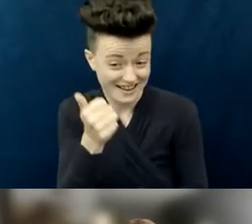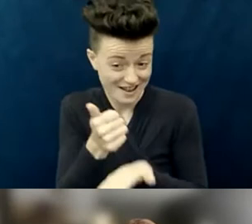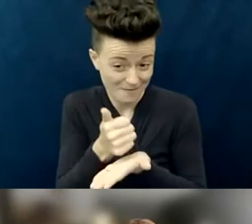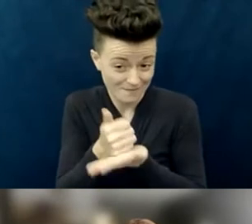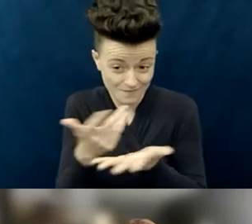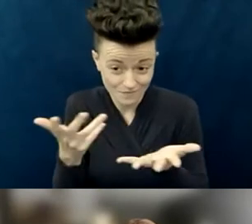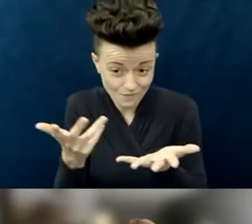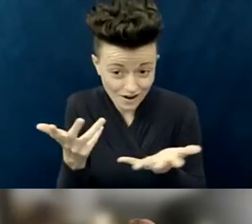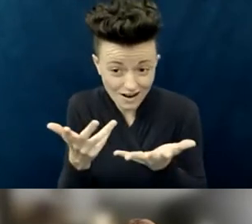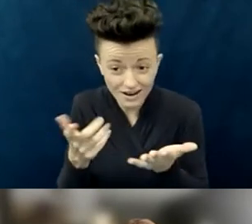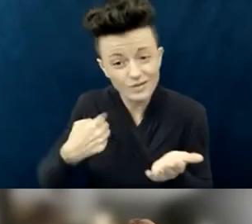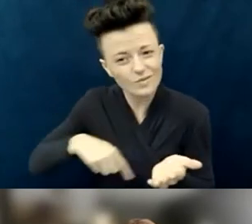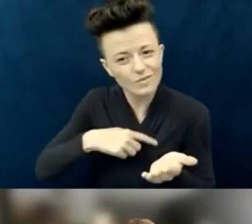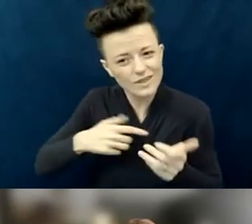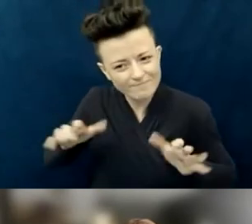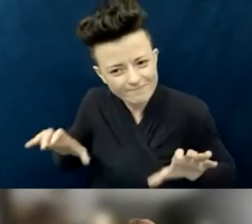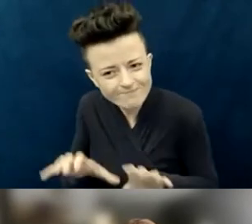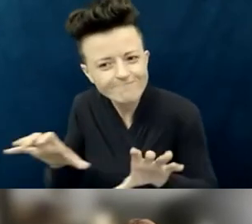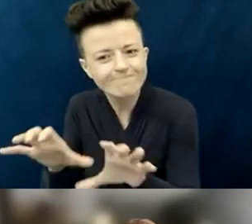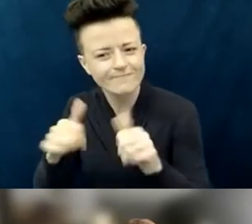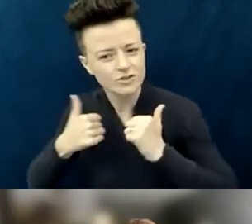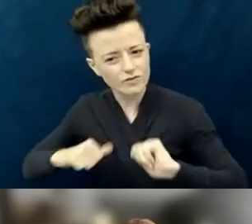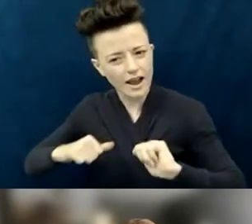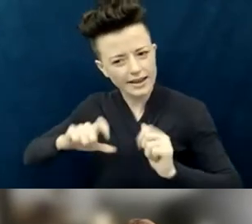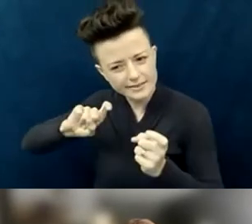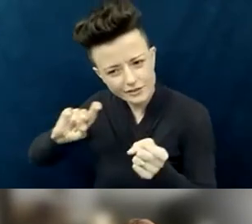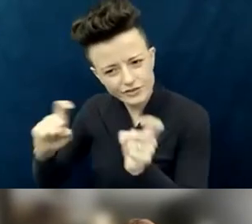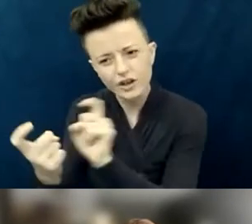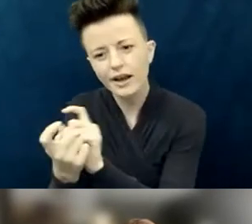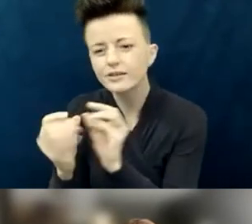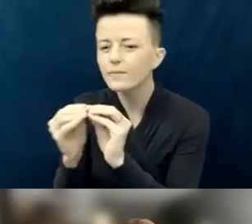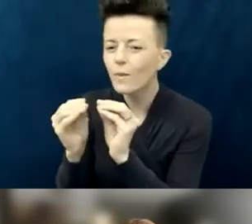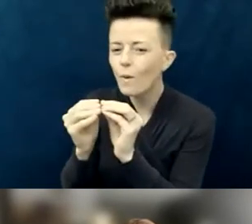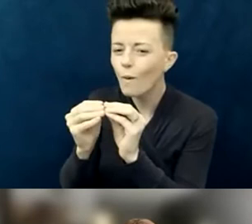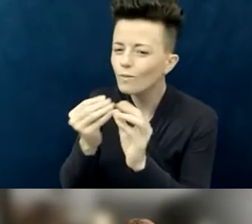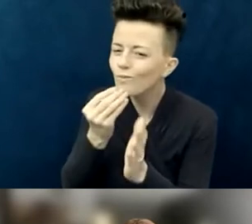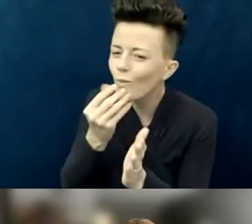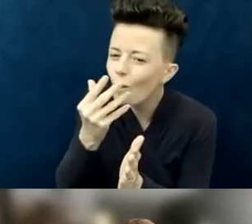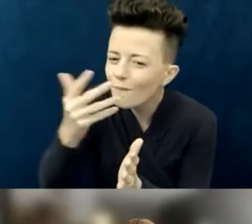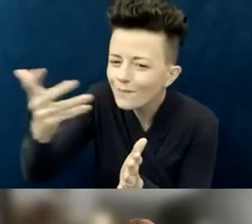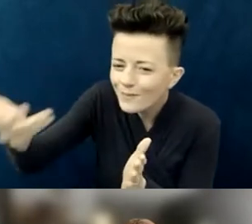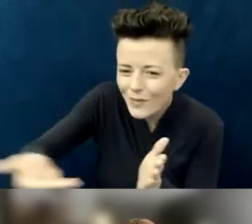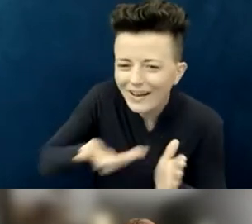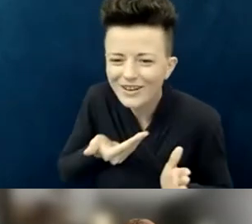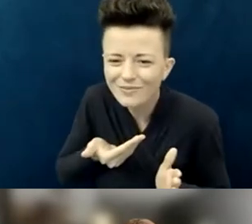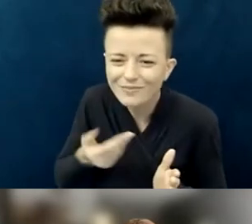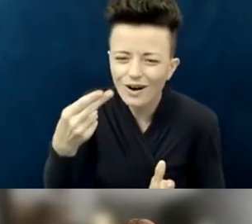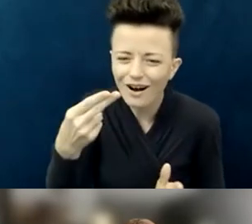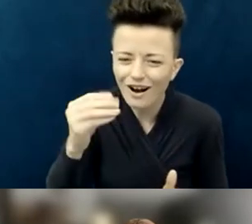or when we're trying to be more hospitable, is I would encourage you to do less new things